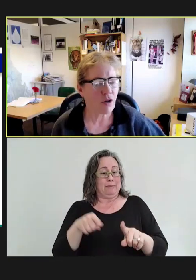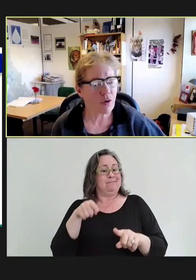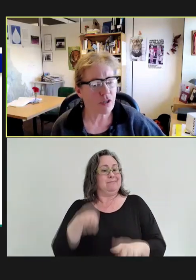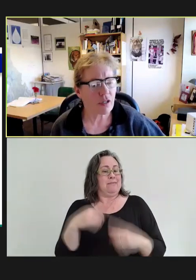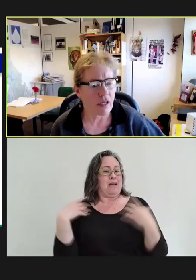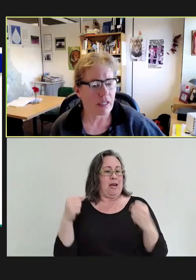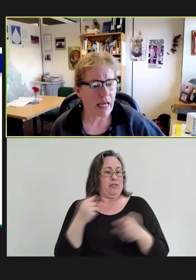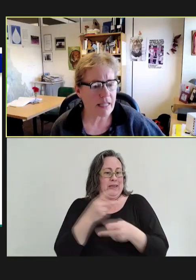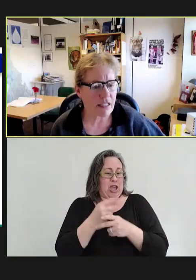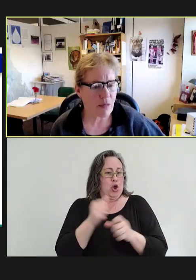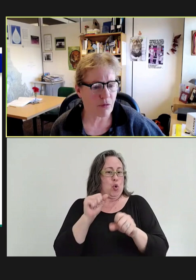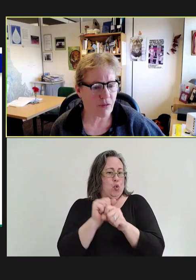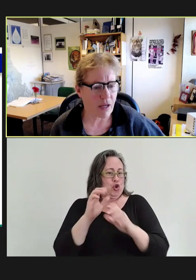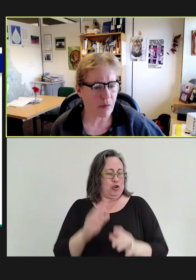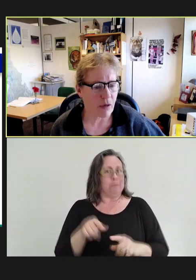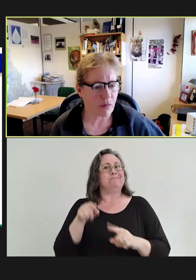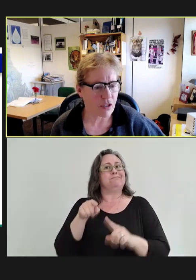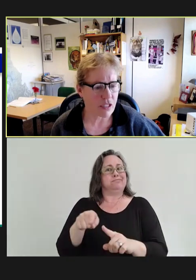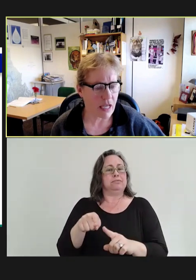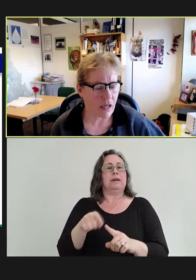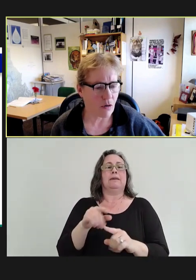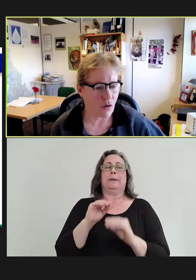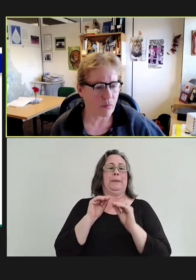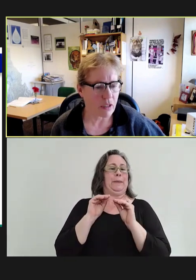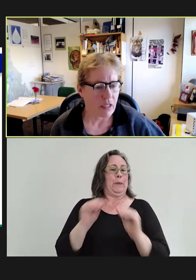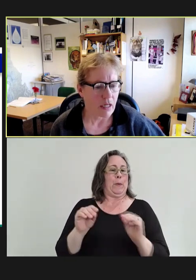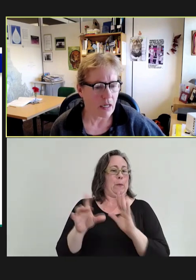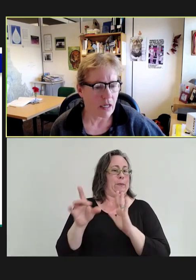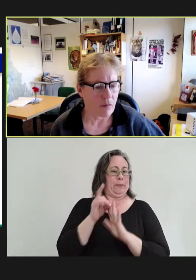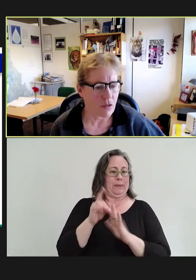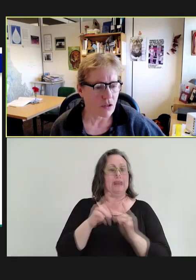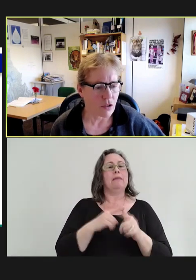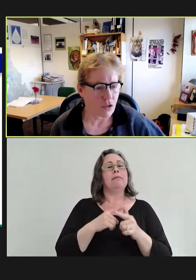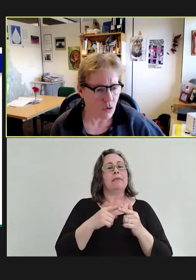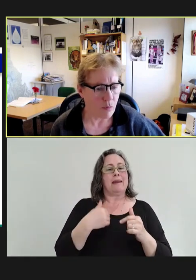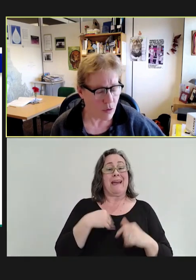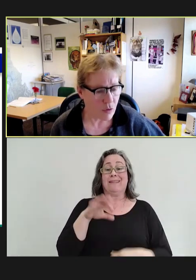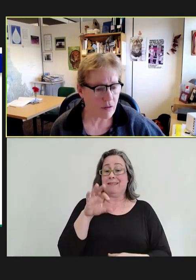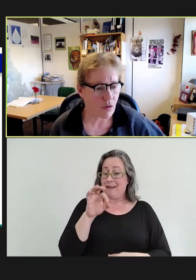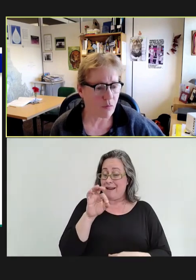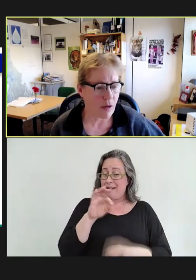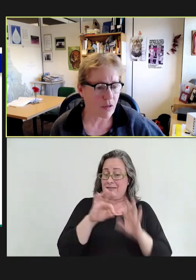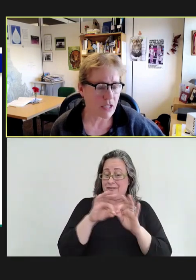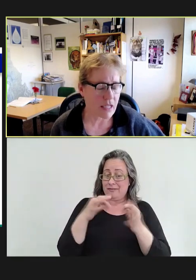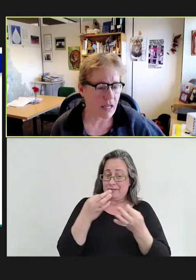there were nine susceptible family members at home, two immune household members, and then a